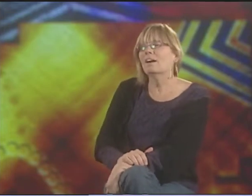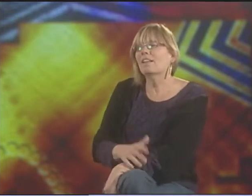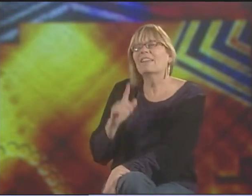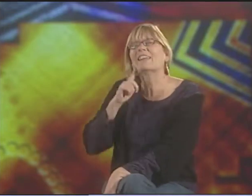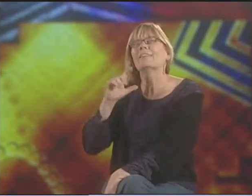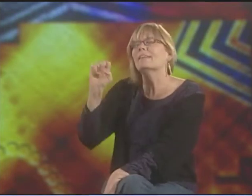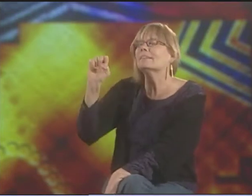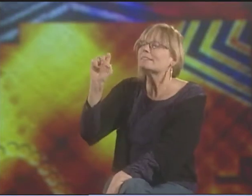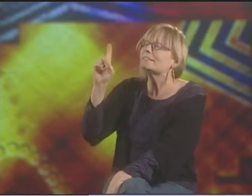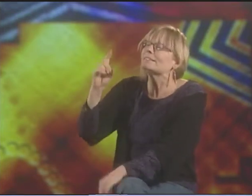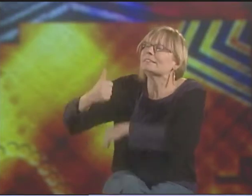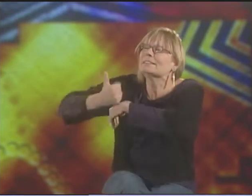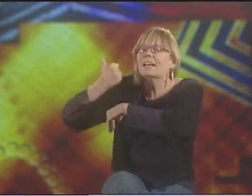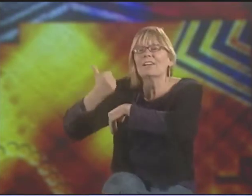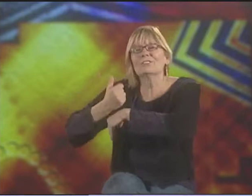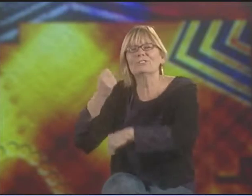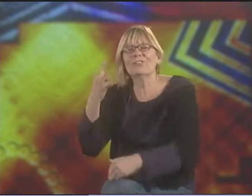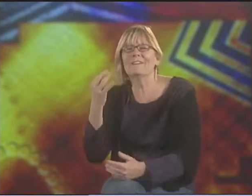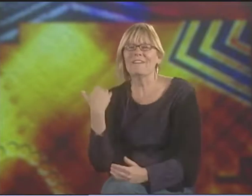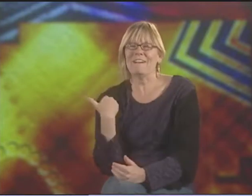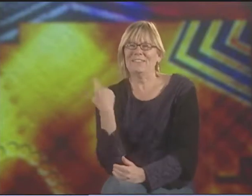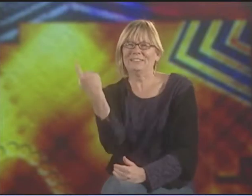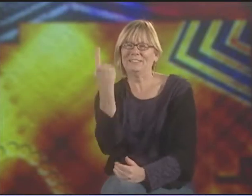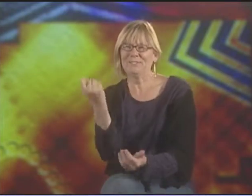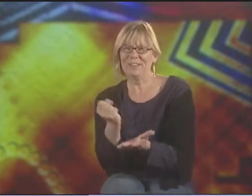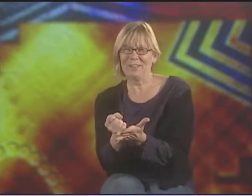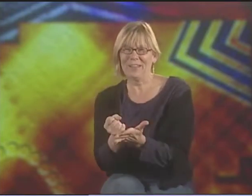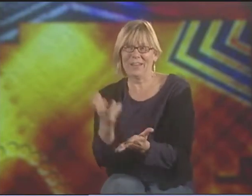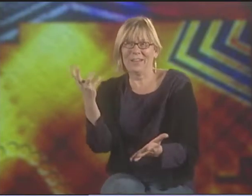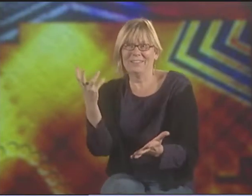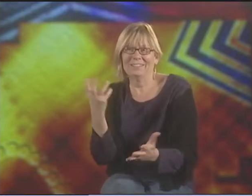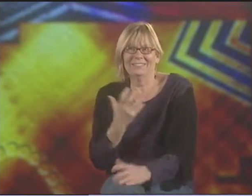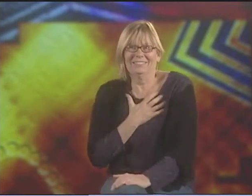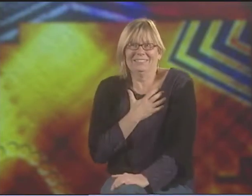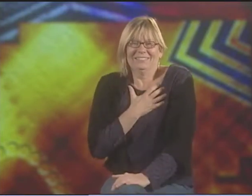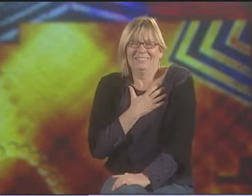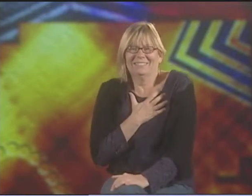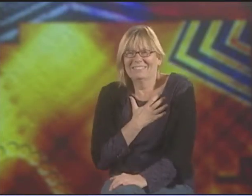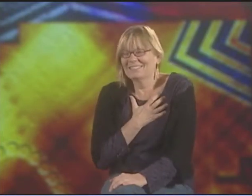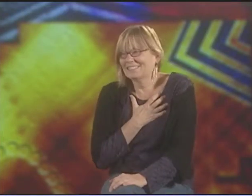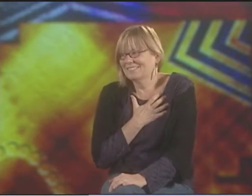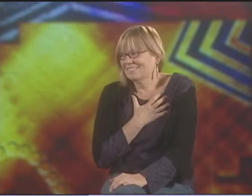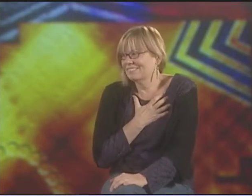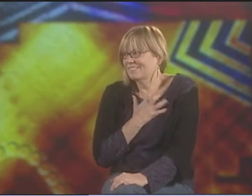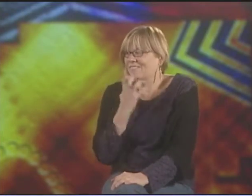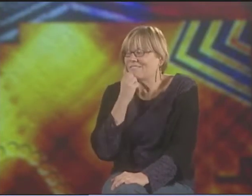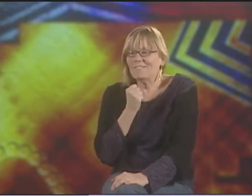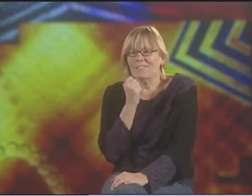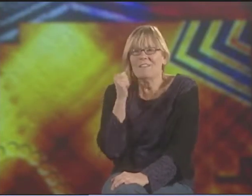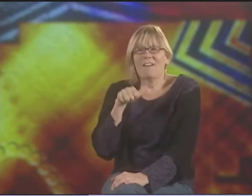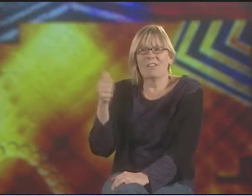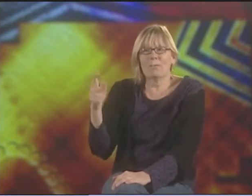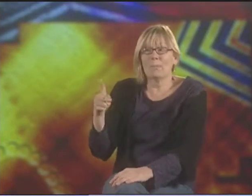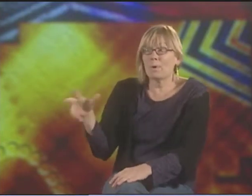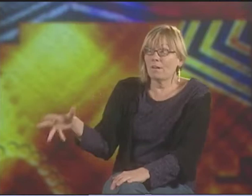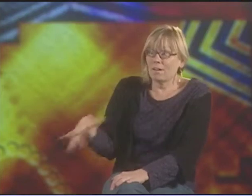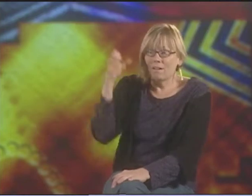WOW. IT'S ENDANGERED. IT'S THIS BEAUTIFUL, RICH THING THAT WE'RE IN DANGER OF LOSING.